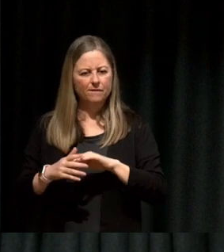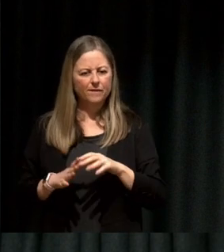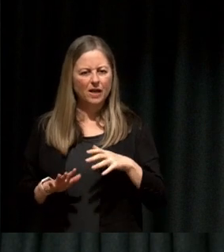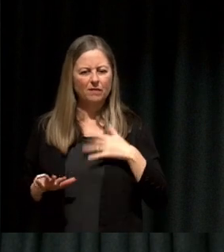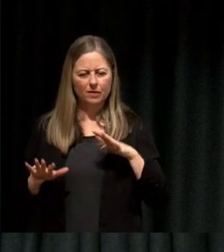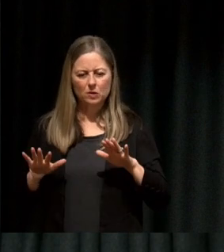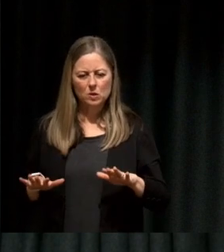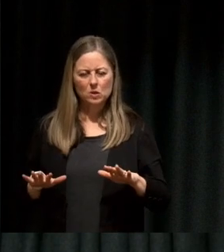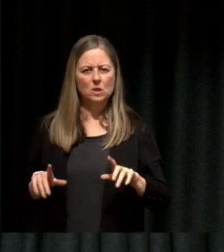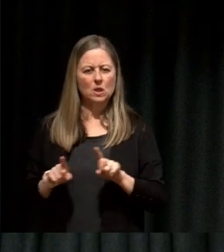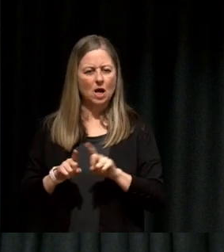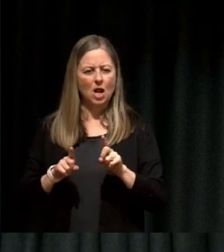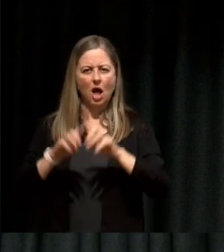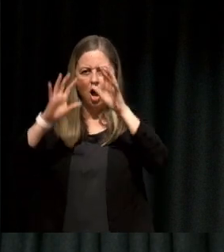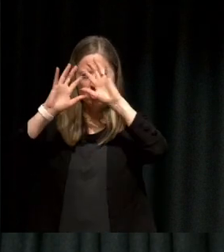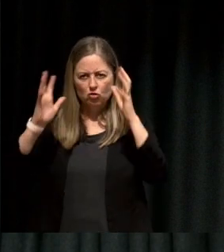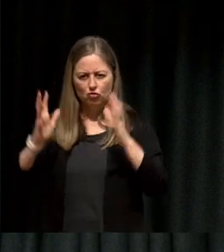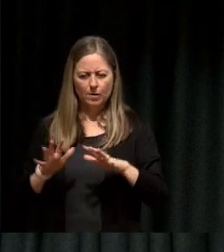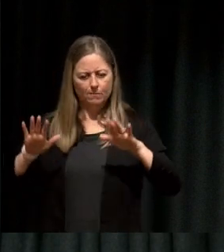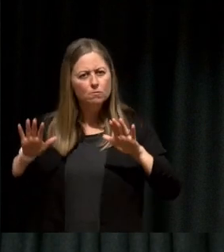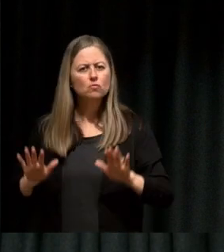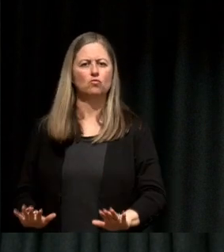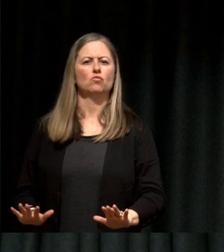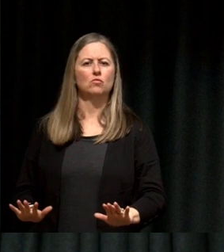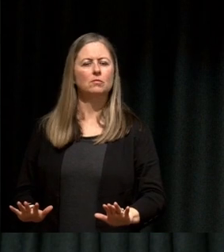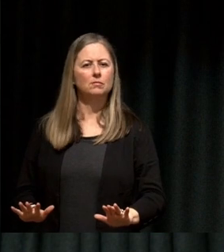had stability from which to stand on, and that's how I felt in my body.".